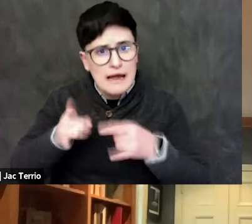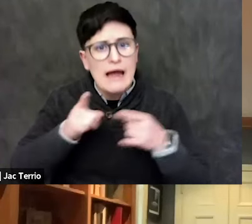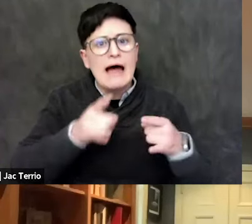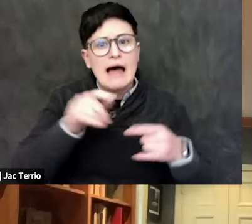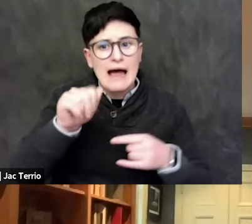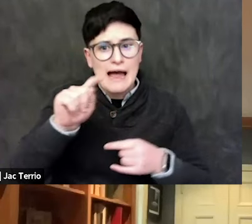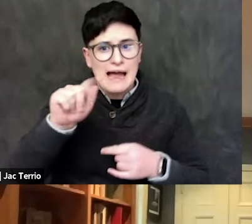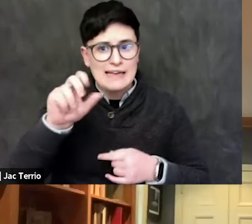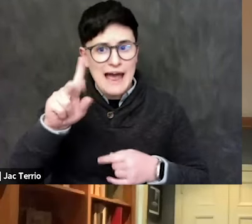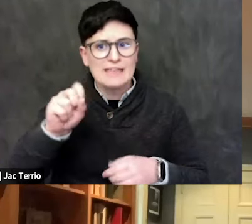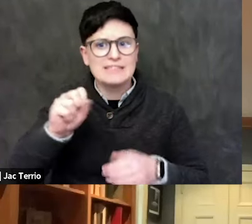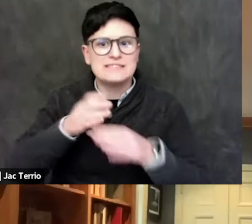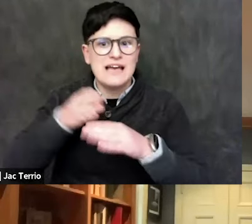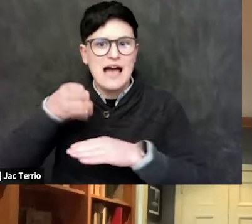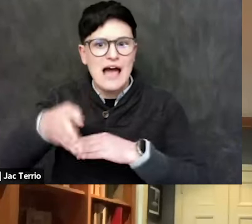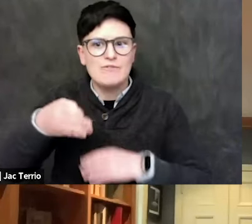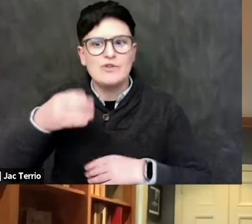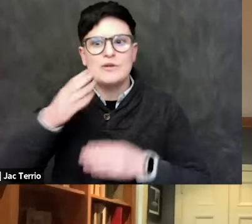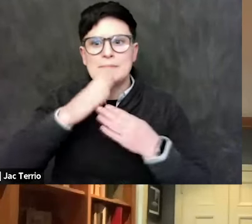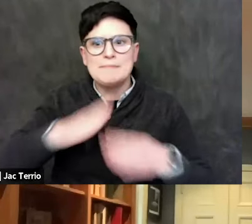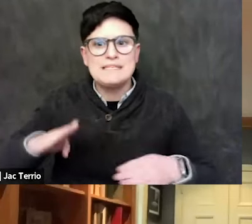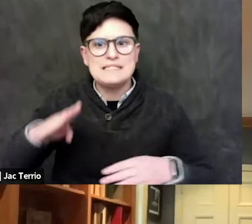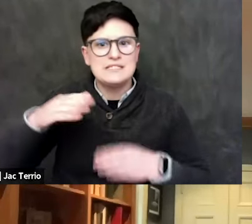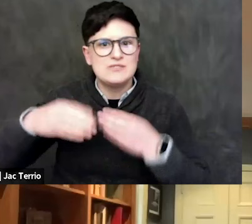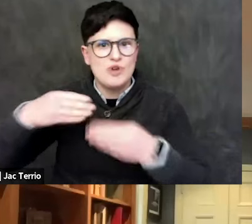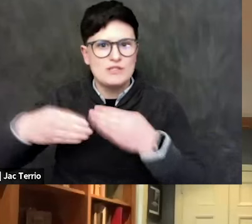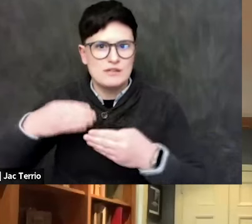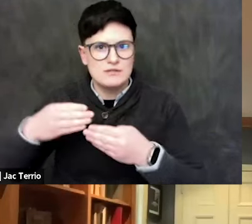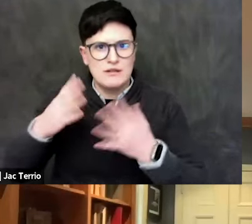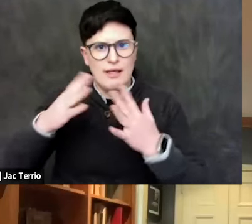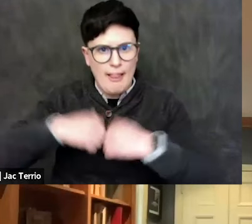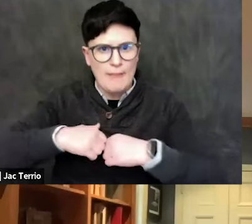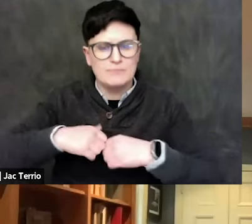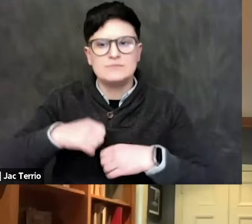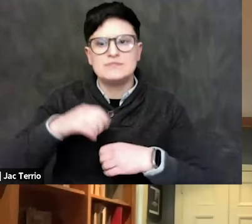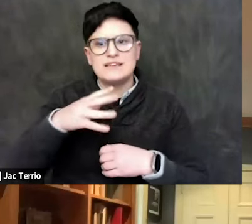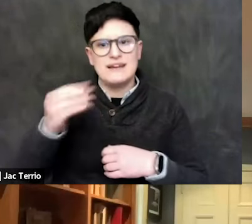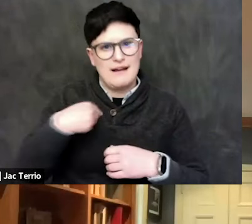after the peace process collapsed, and there was a spike. To me, it was very reminiscent of what we're seeing,